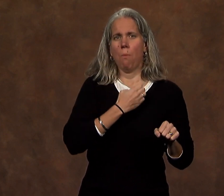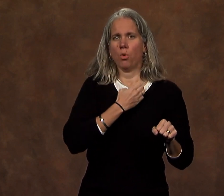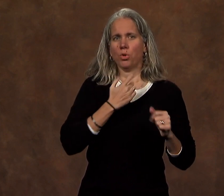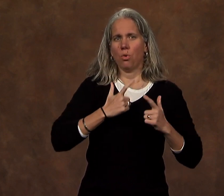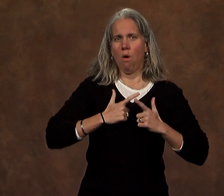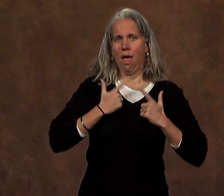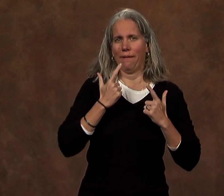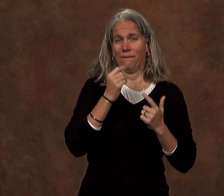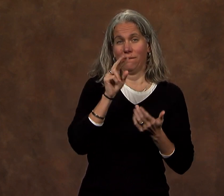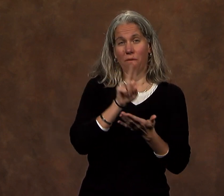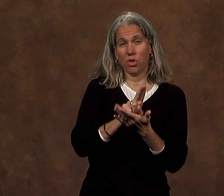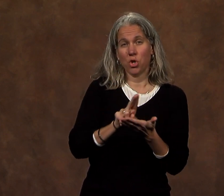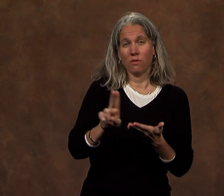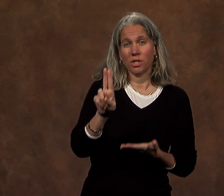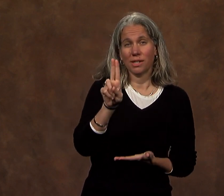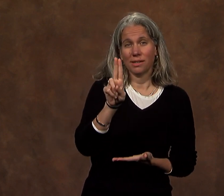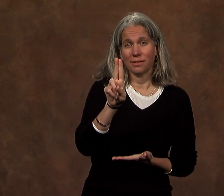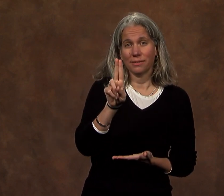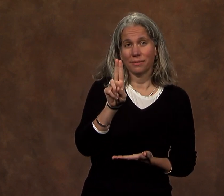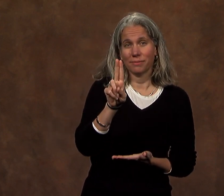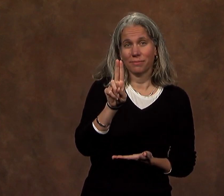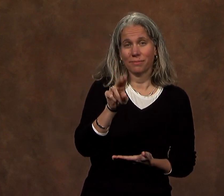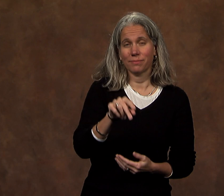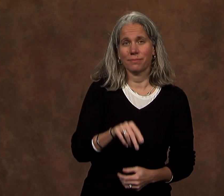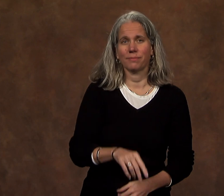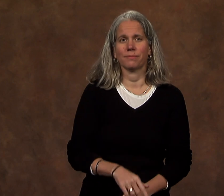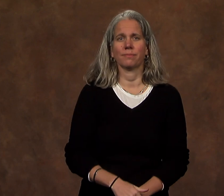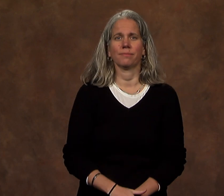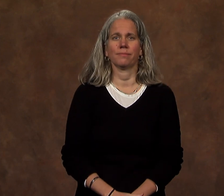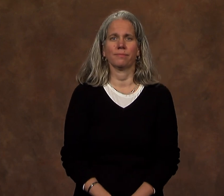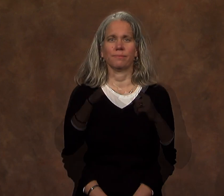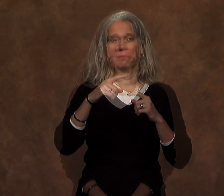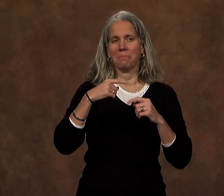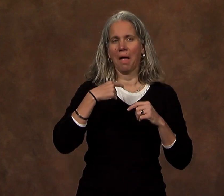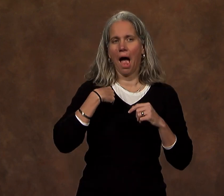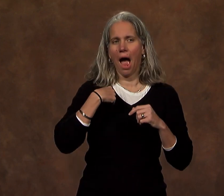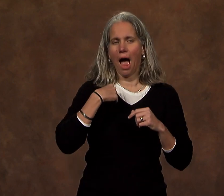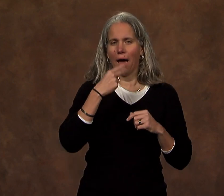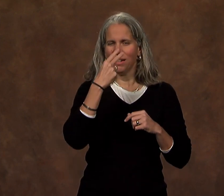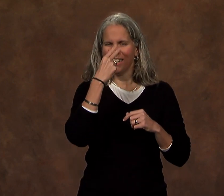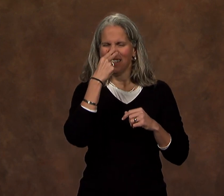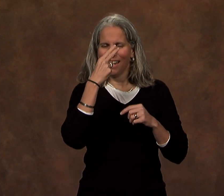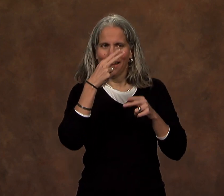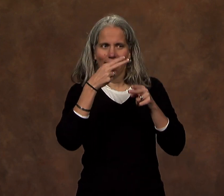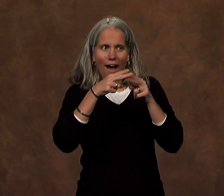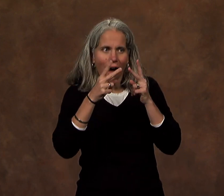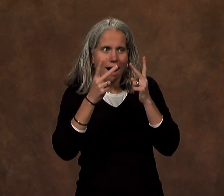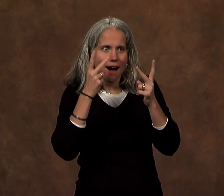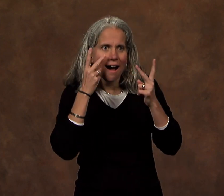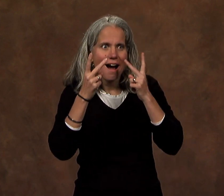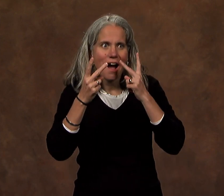and emotional life of the university. I have been delighted by the small glimpse